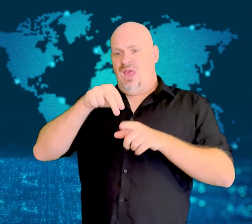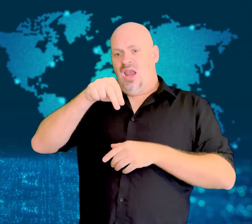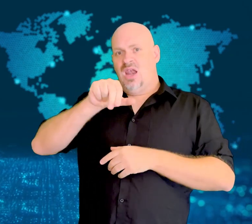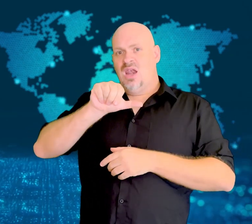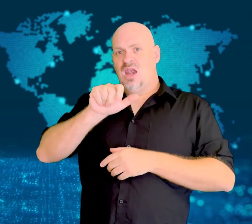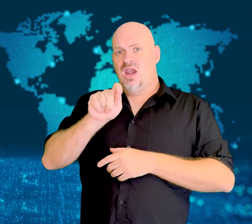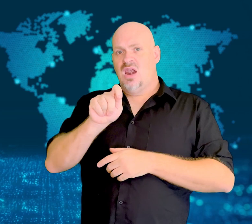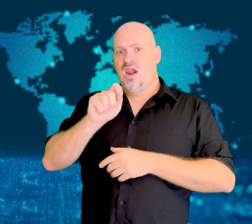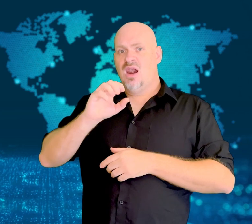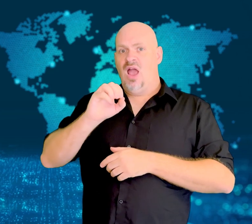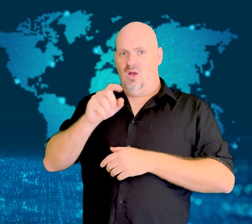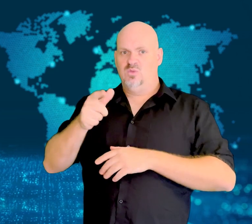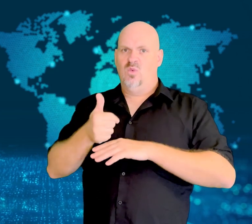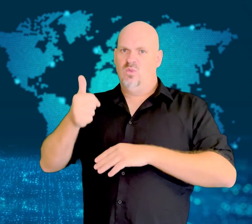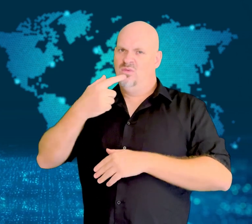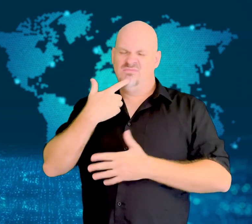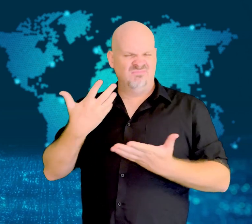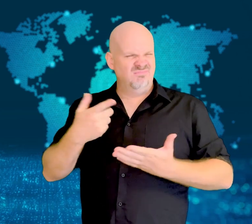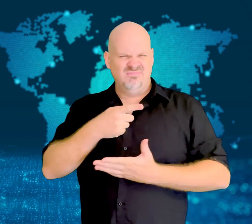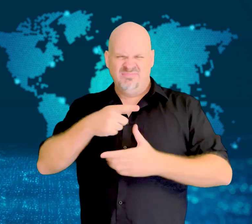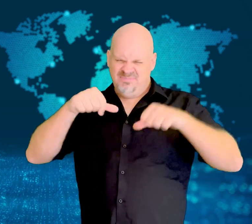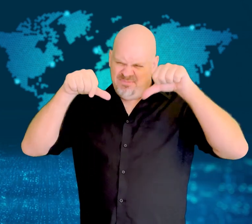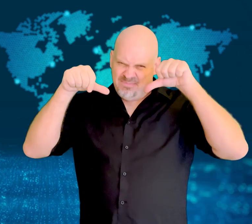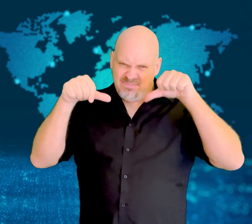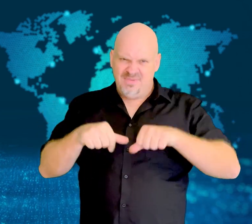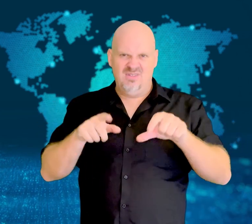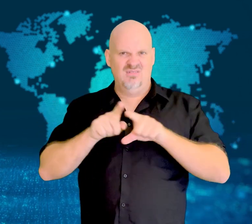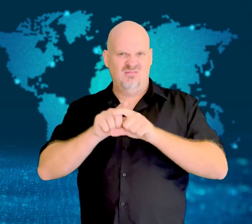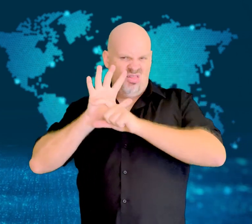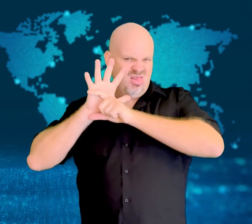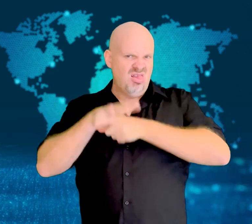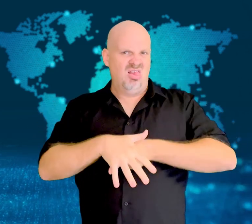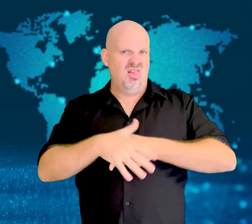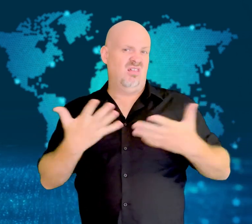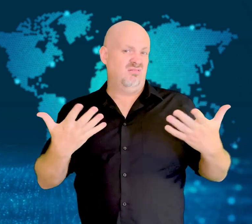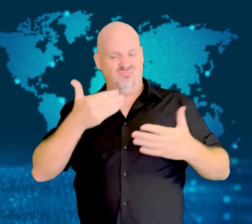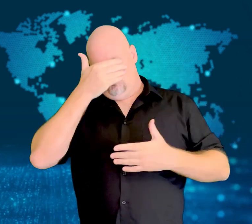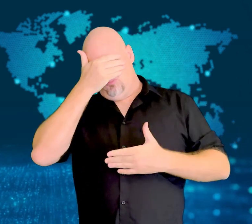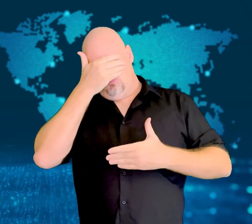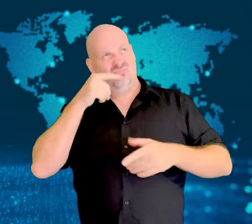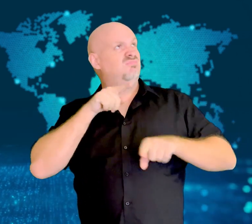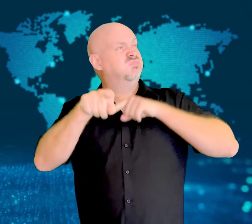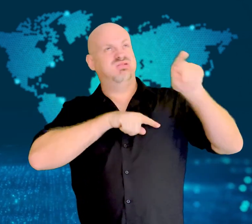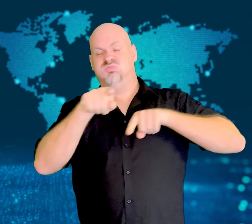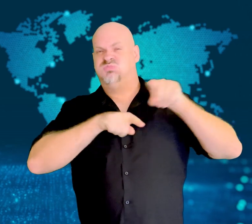the war, and NATO's Secretary General called the attacks